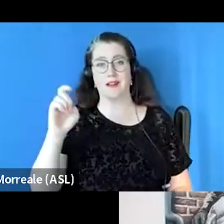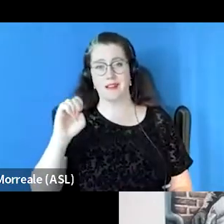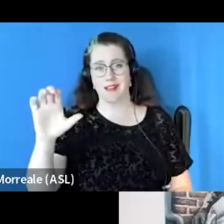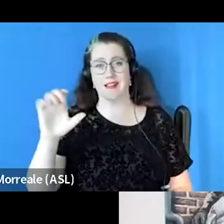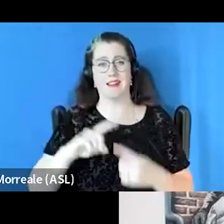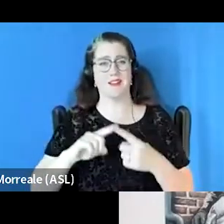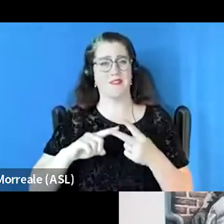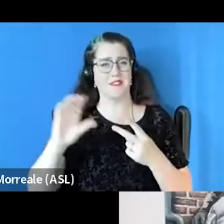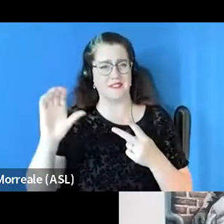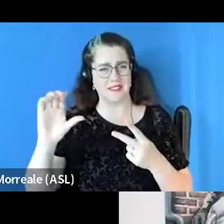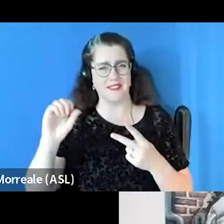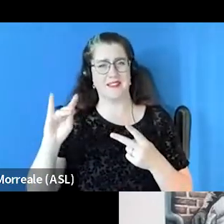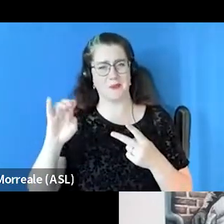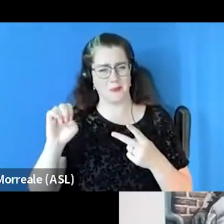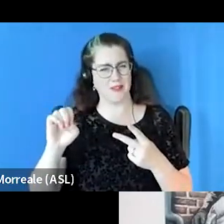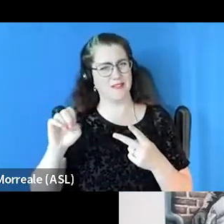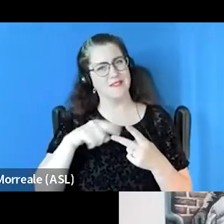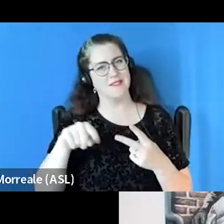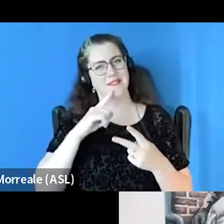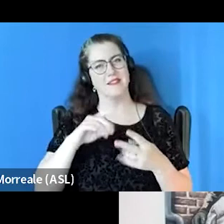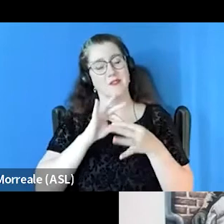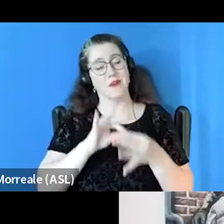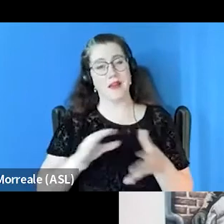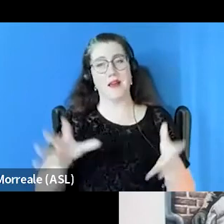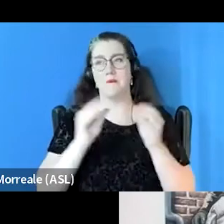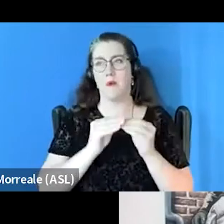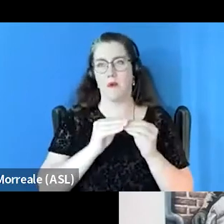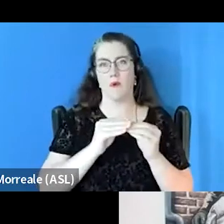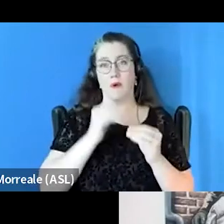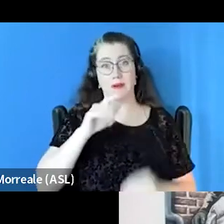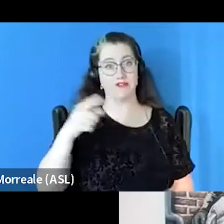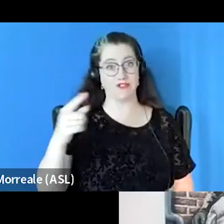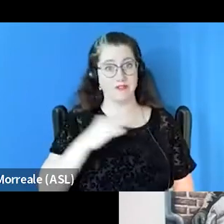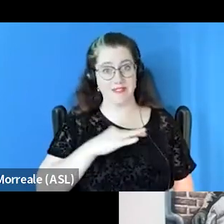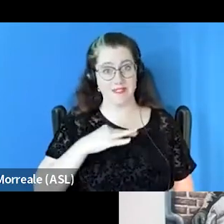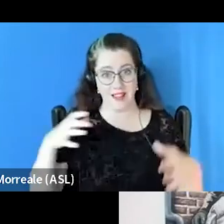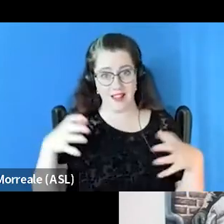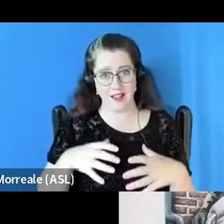and they can relate more to not only the staff, but also the members being served